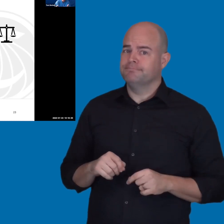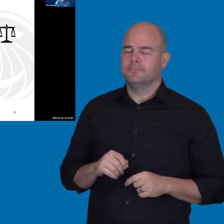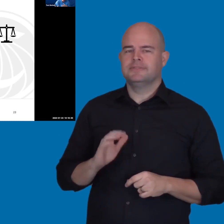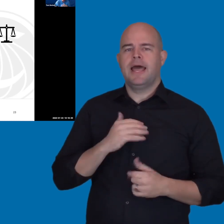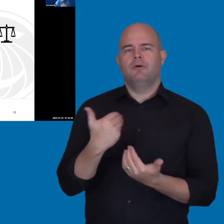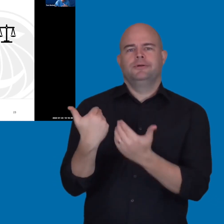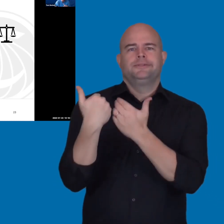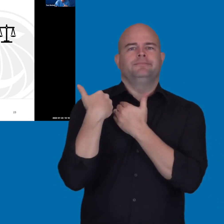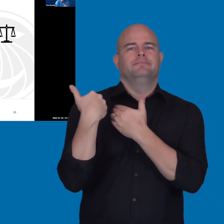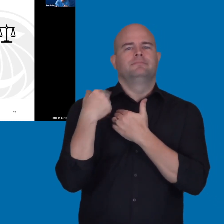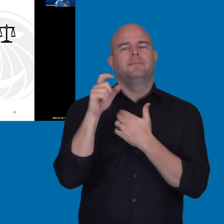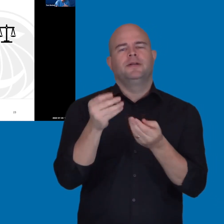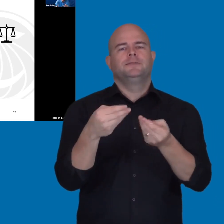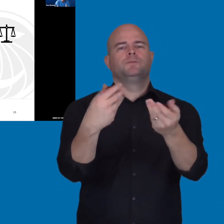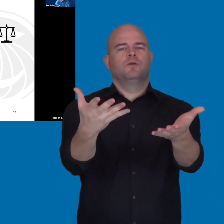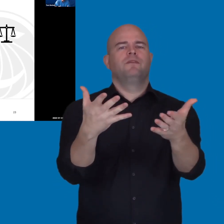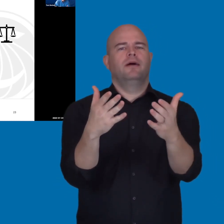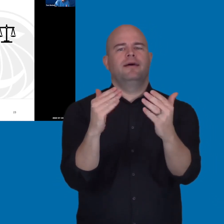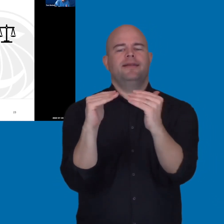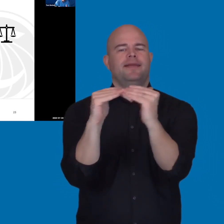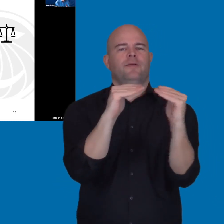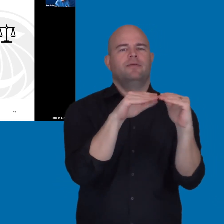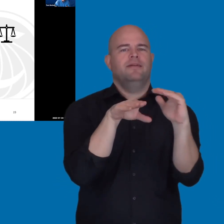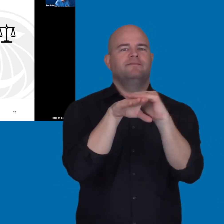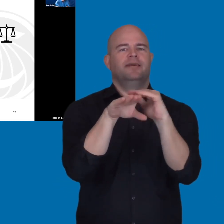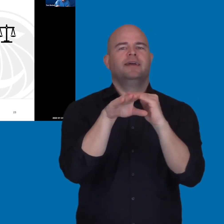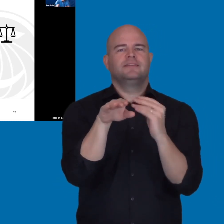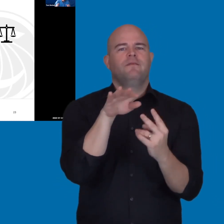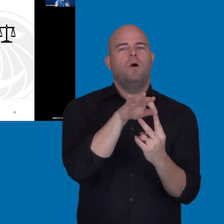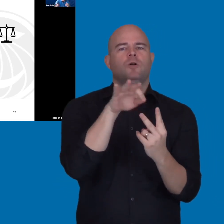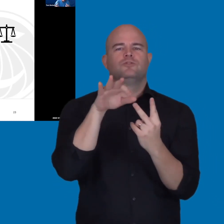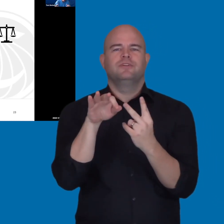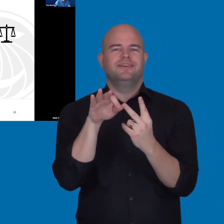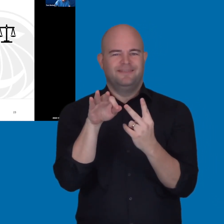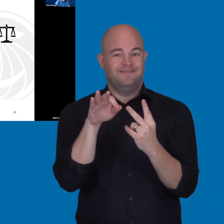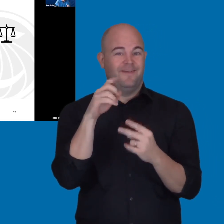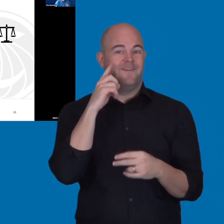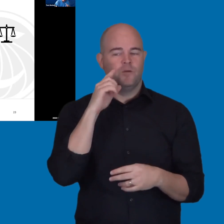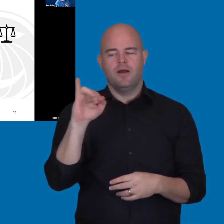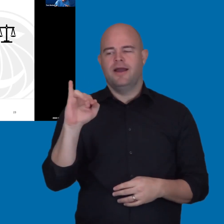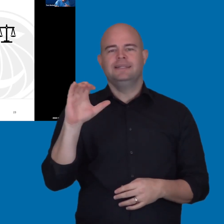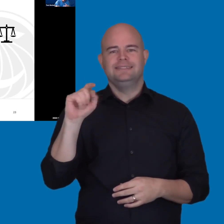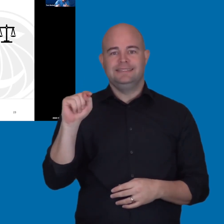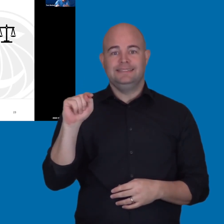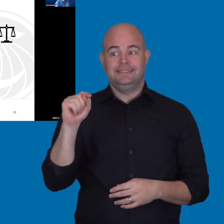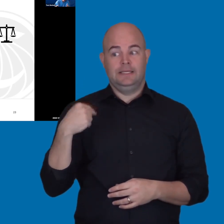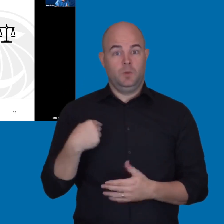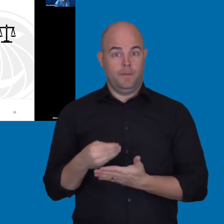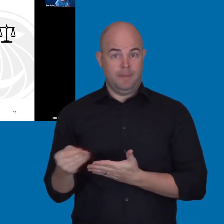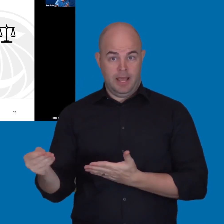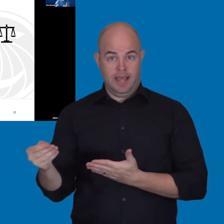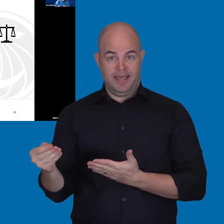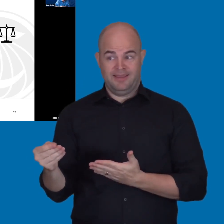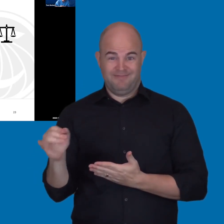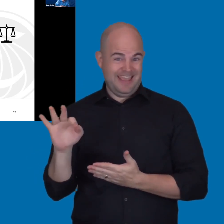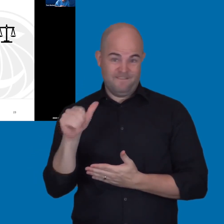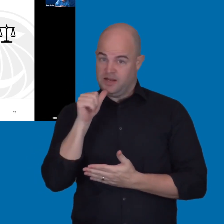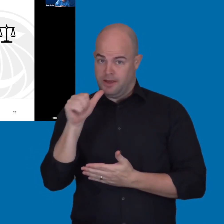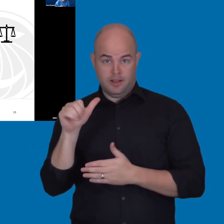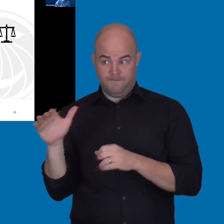We have to provide Equally Effective Alternate Access for the ICT that we buy that's not fully accessible.